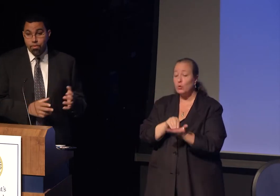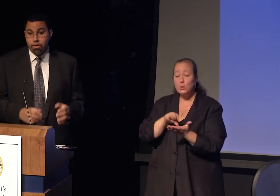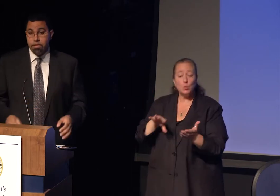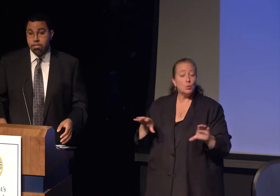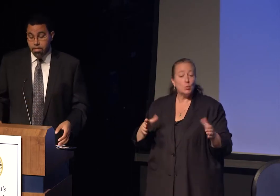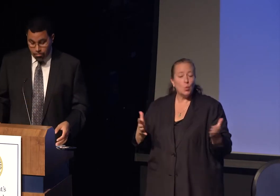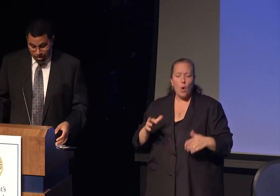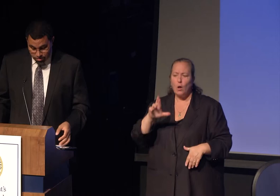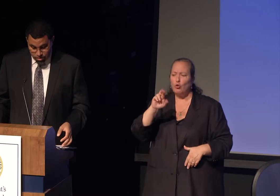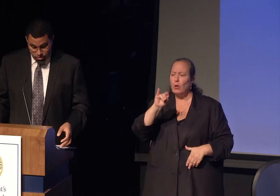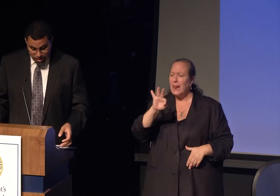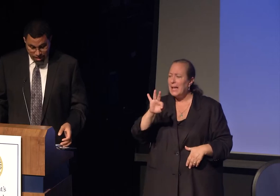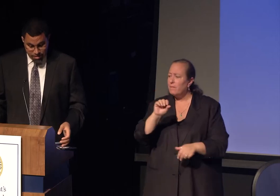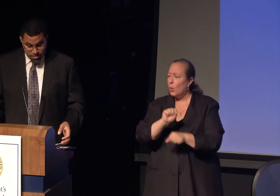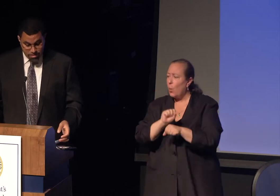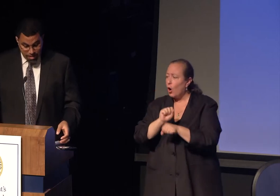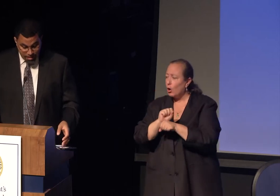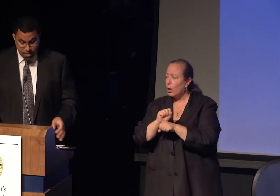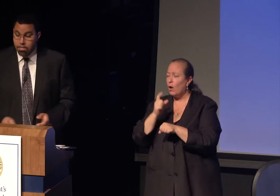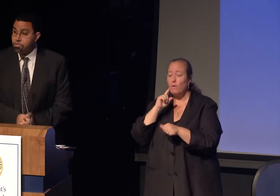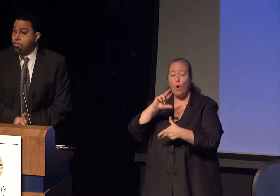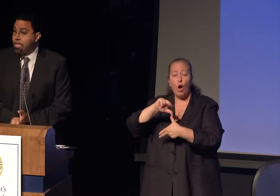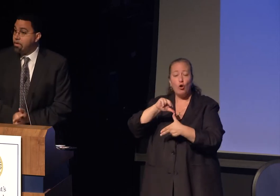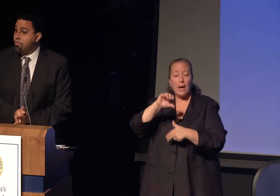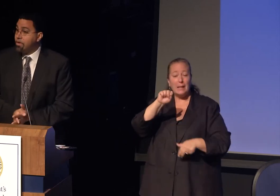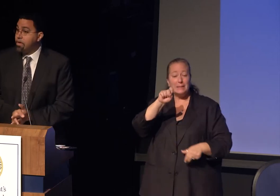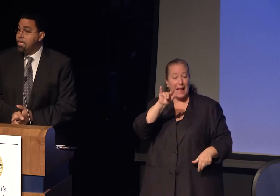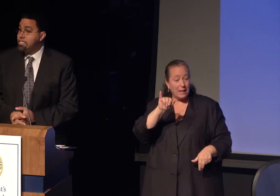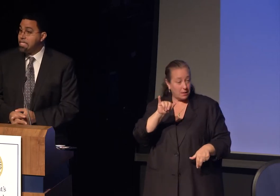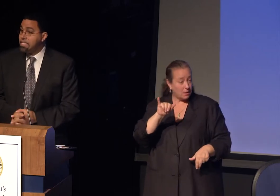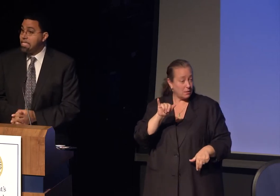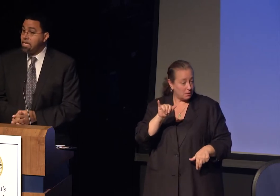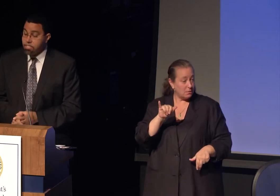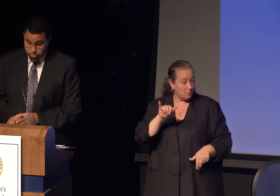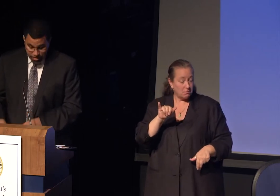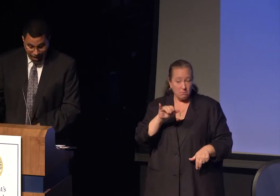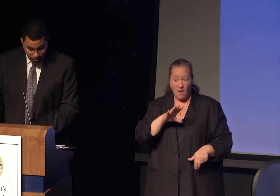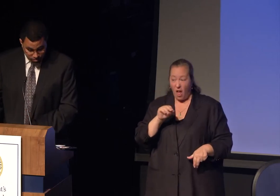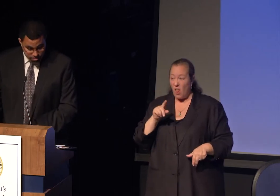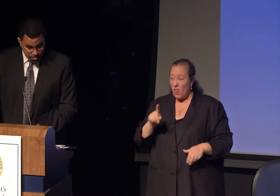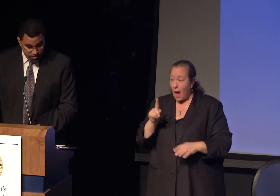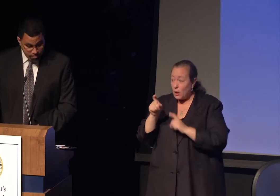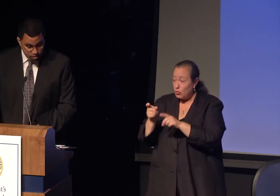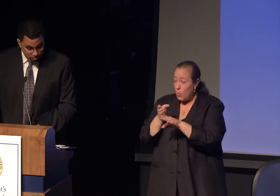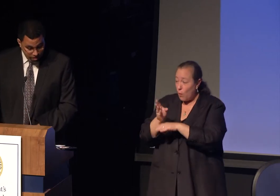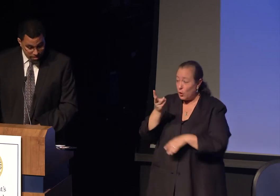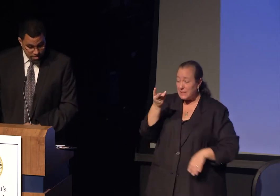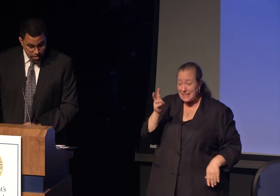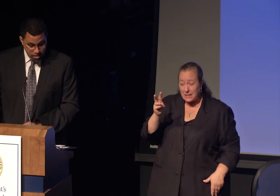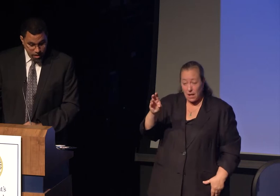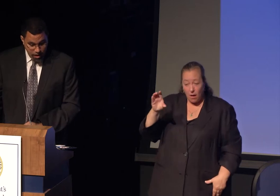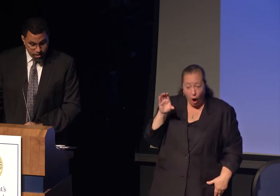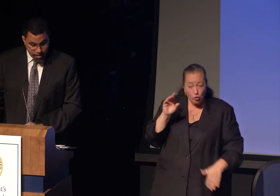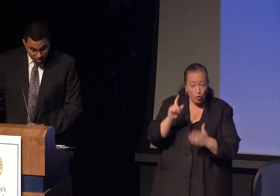around Hurricane Sandy, contributed over 1600 hours of community service,